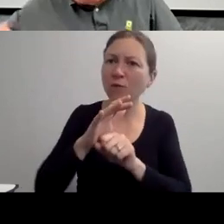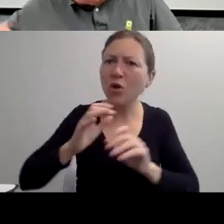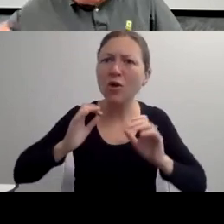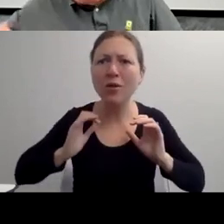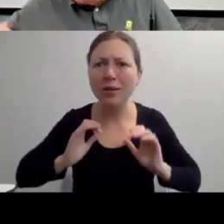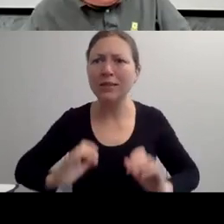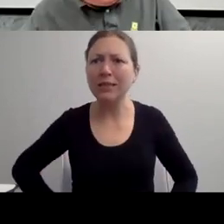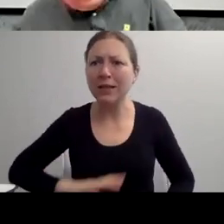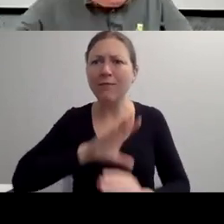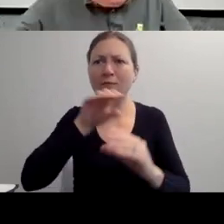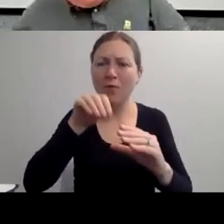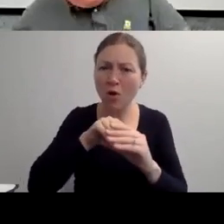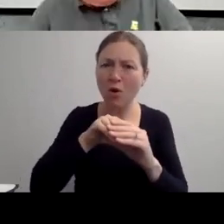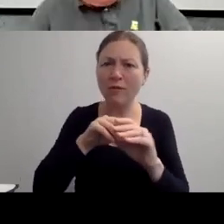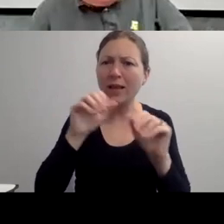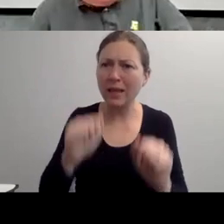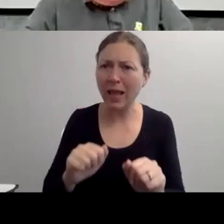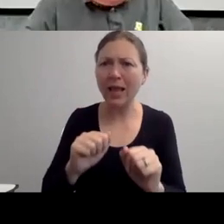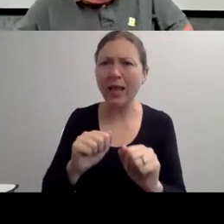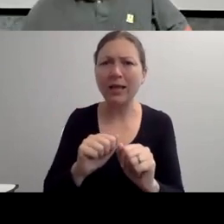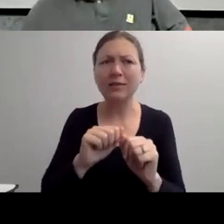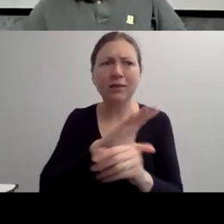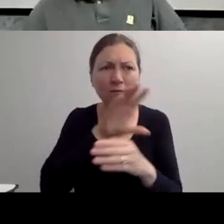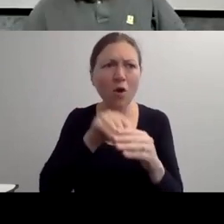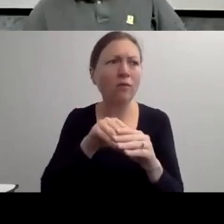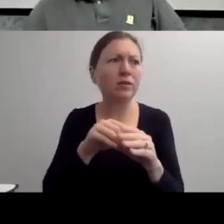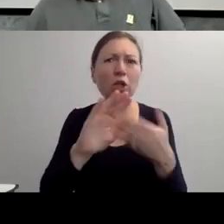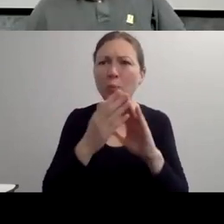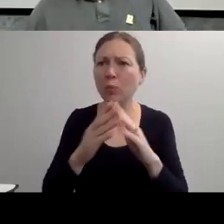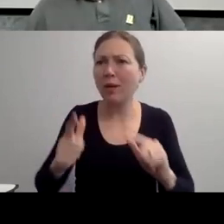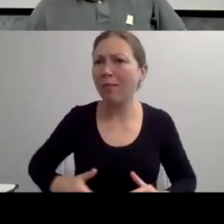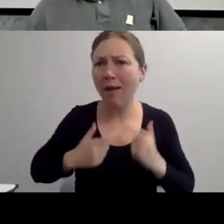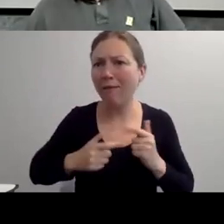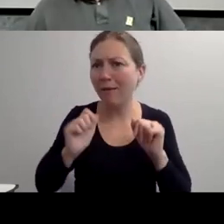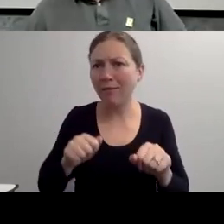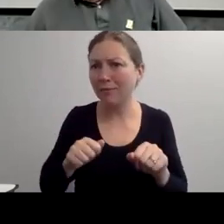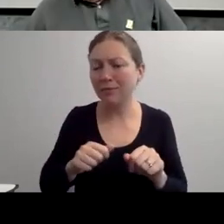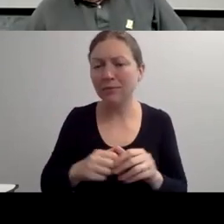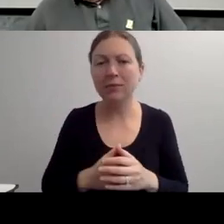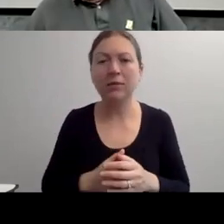THE INDIVIDUAL AND THE ENVIRONMENT RATHER THAN THE INDIVIDUAL'S DISABILITY ITSELF."